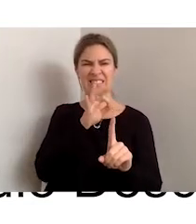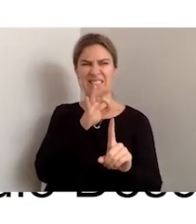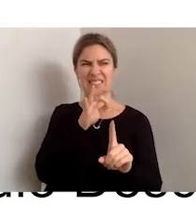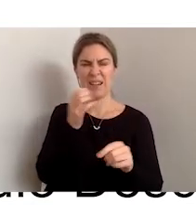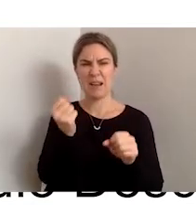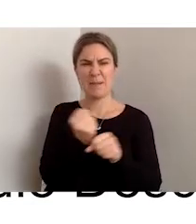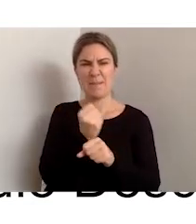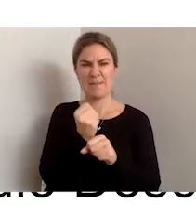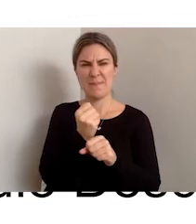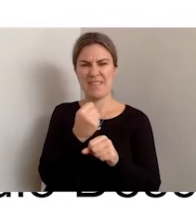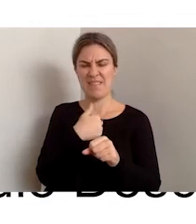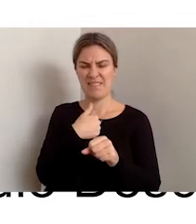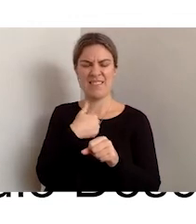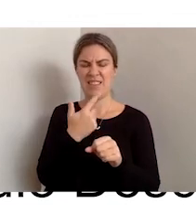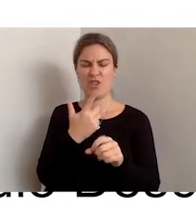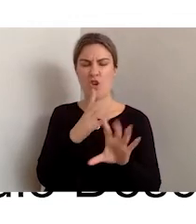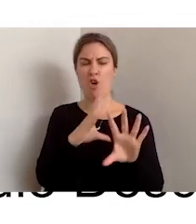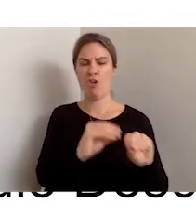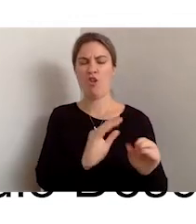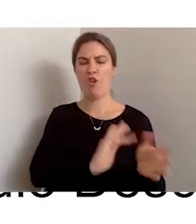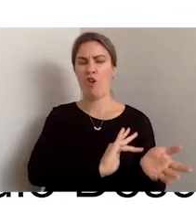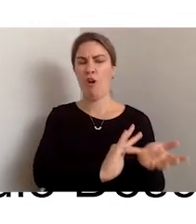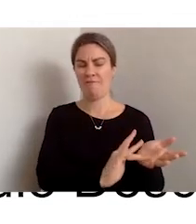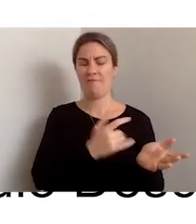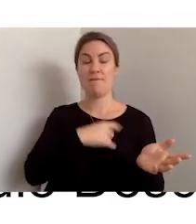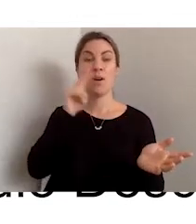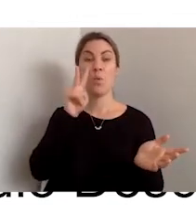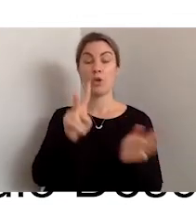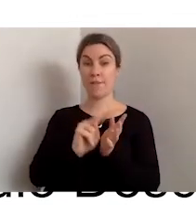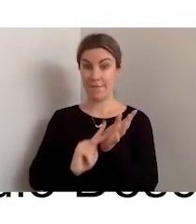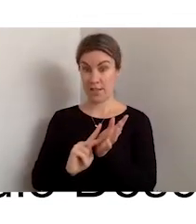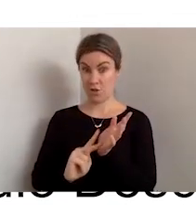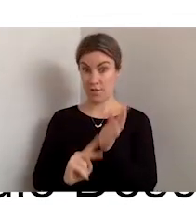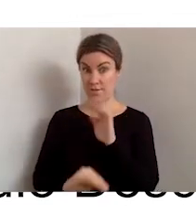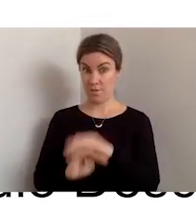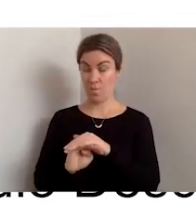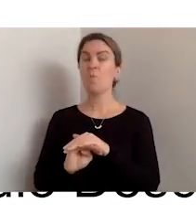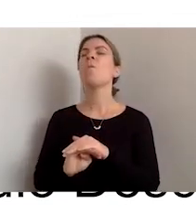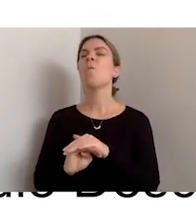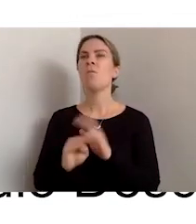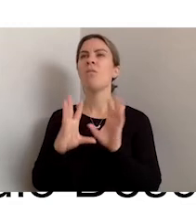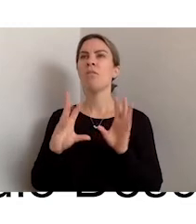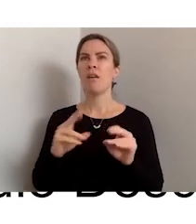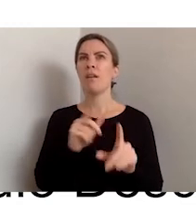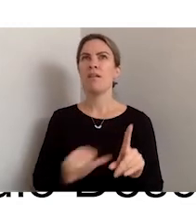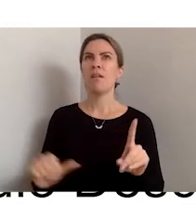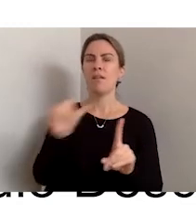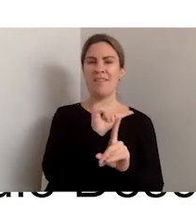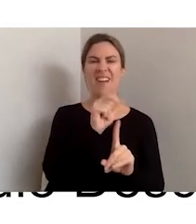actually have to turn it off, watch the video, and then turn it on to watch the video good and -- video and get the visuals, because it's so